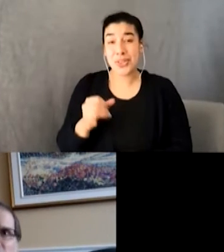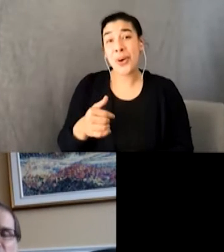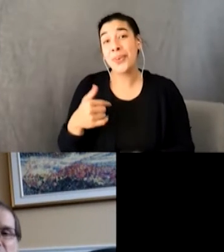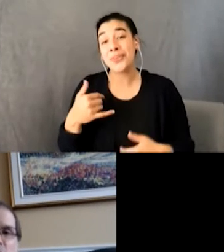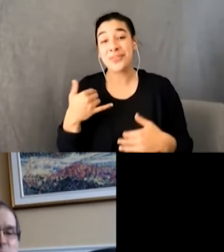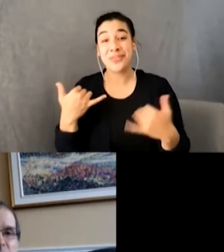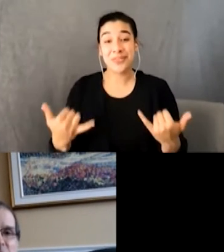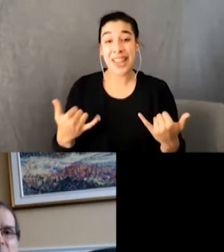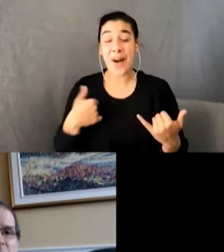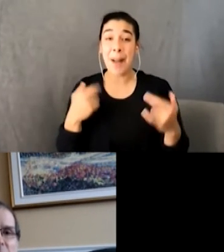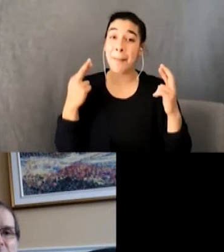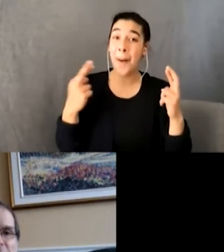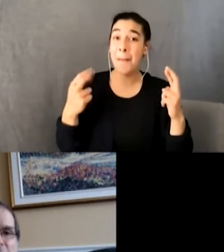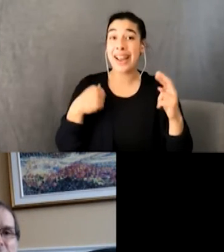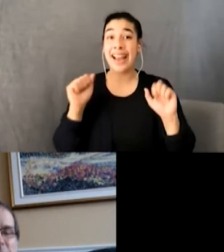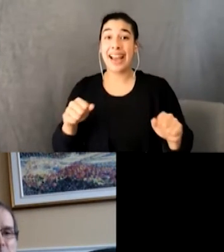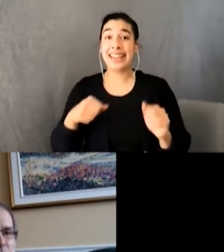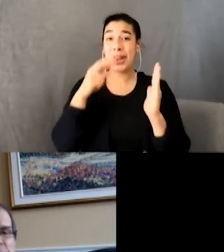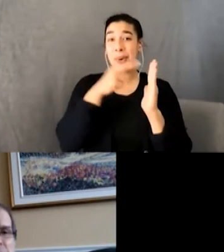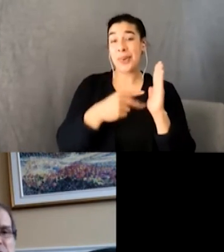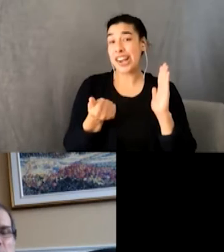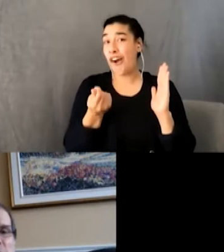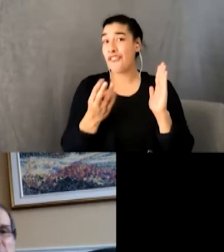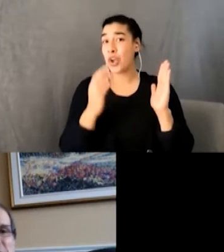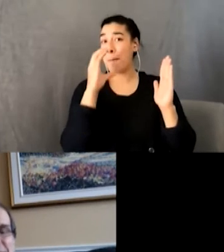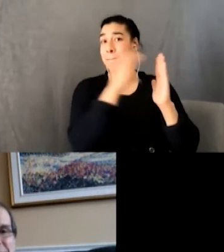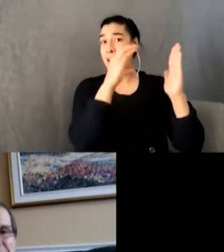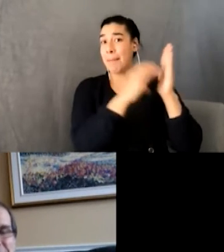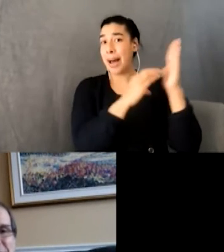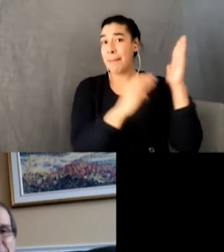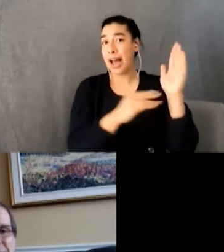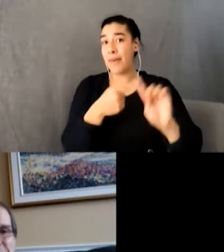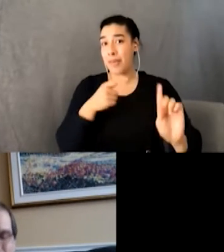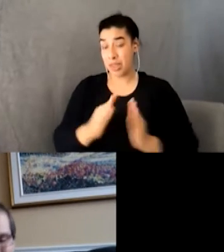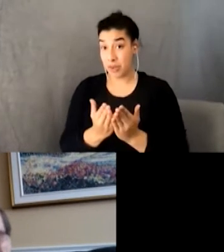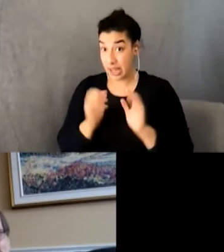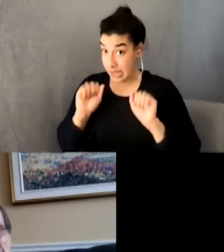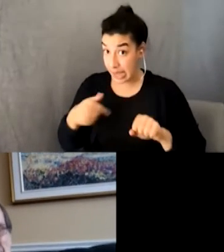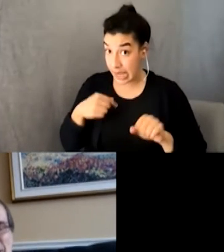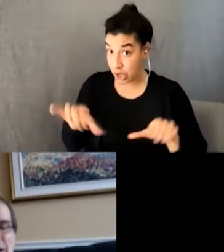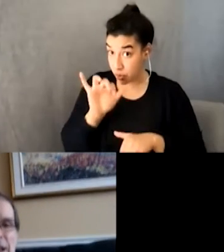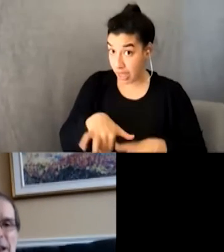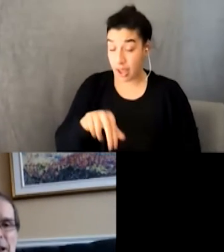excerpts from the scene and uh would this be a good time to do that? Yes absolutely please give us a little reading!